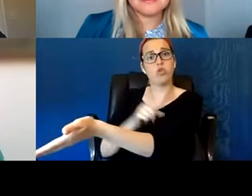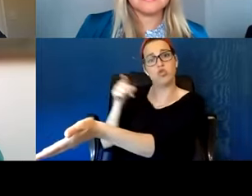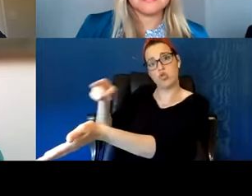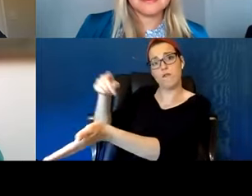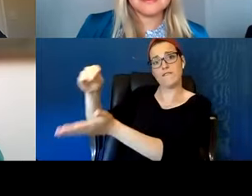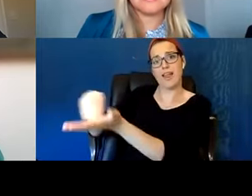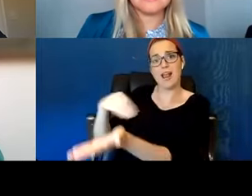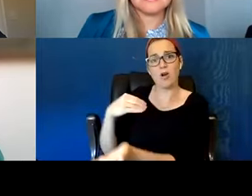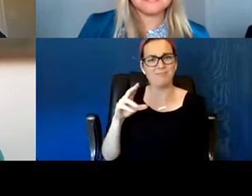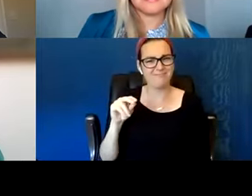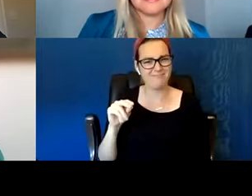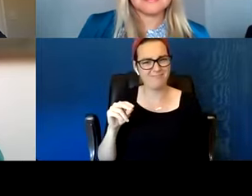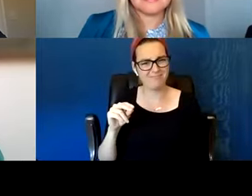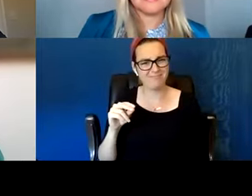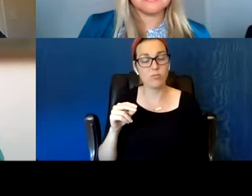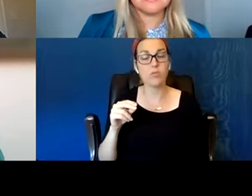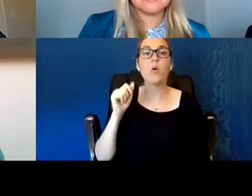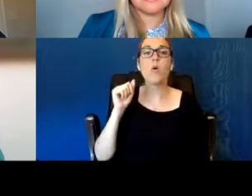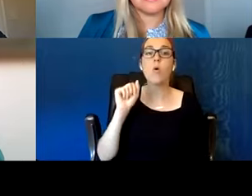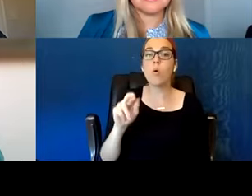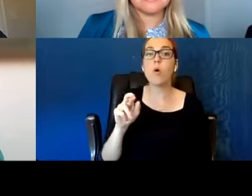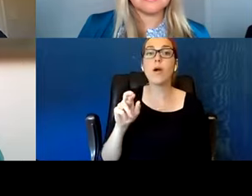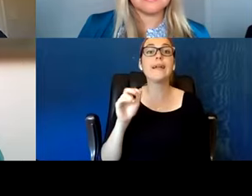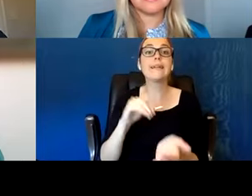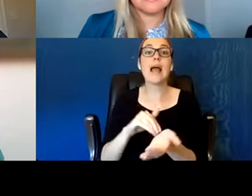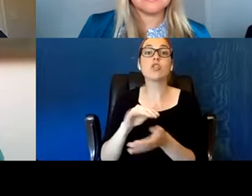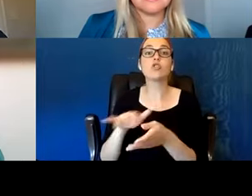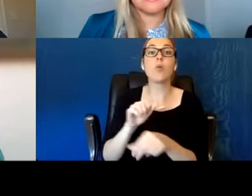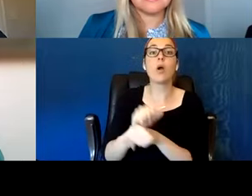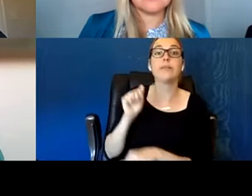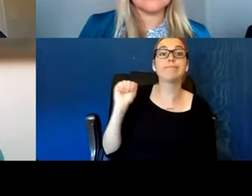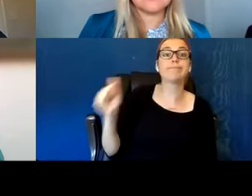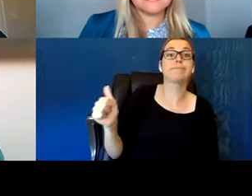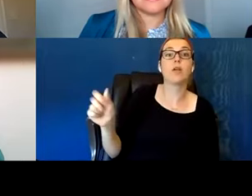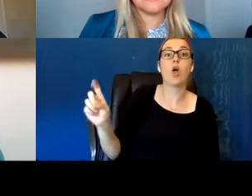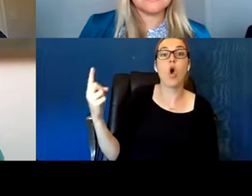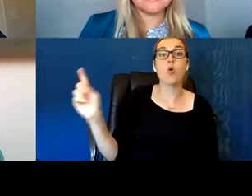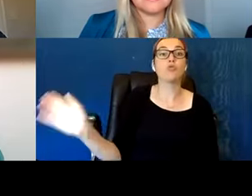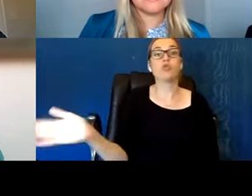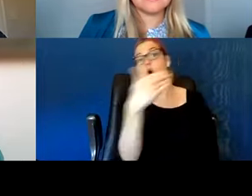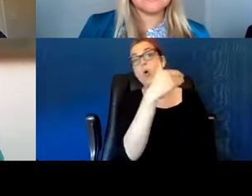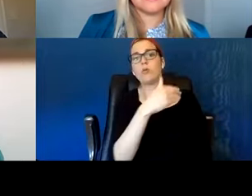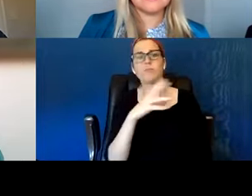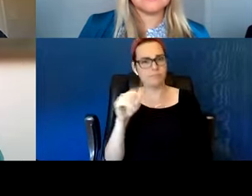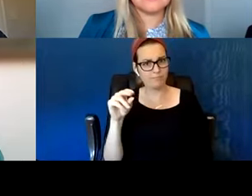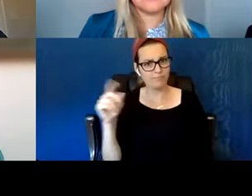I'm going to go with him because in the assessment he told me he had problems with that. So I am going to make sure to use that